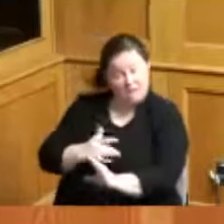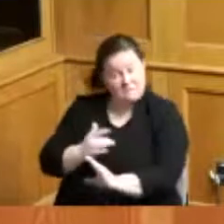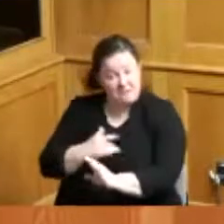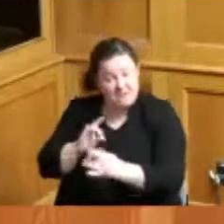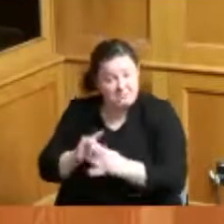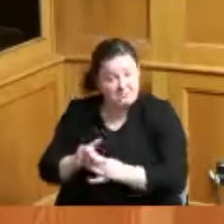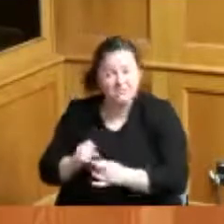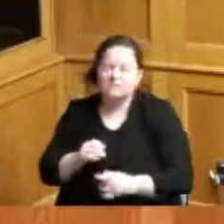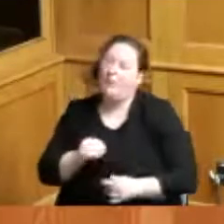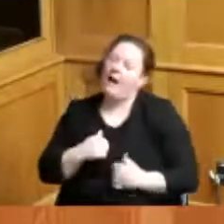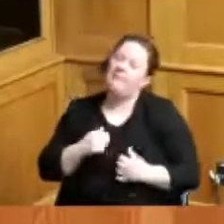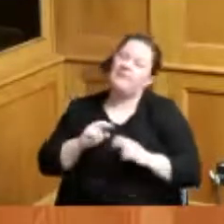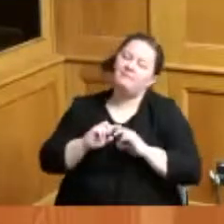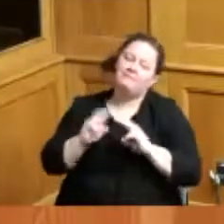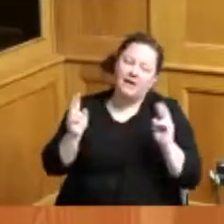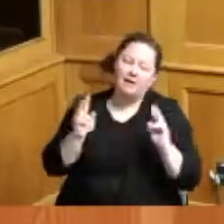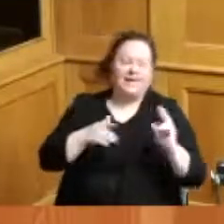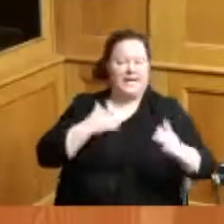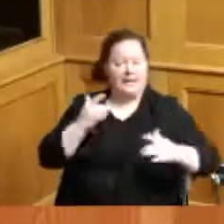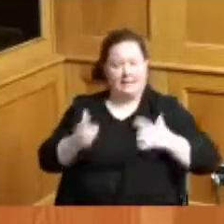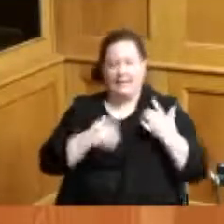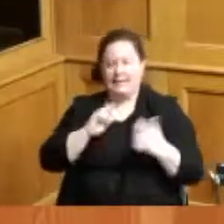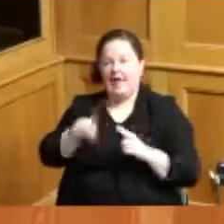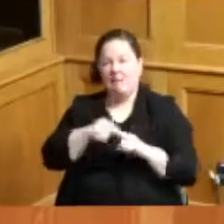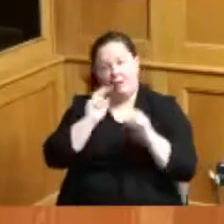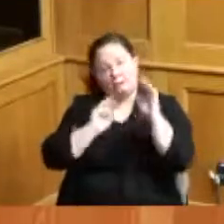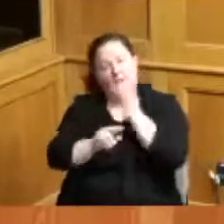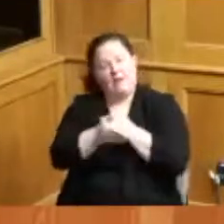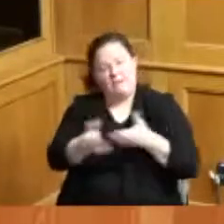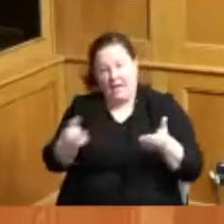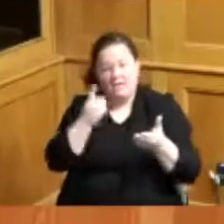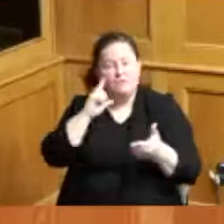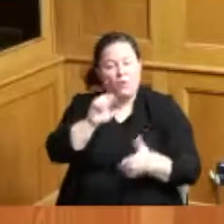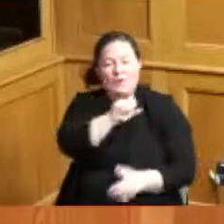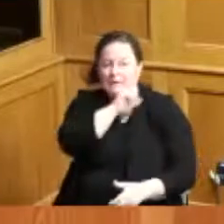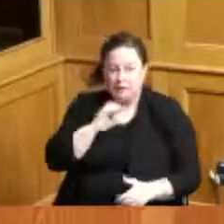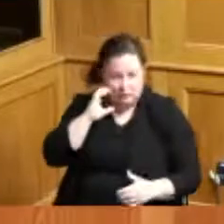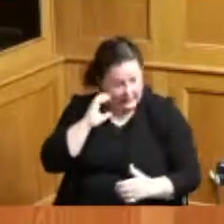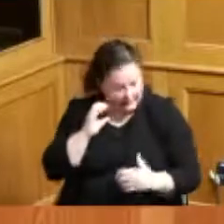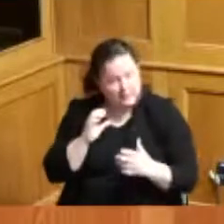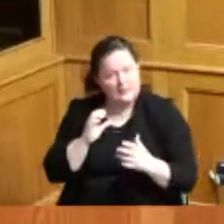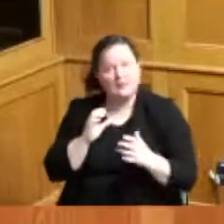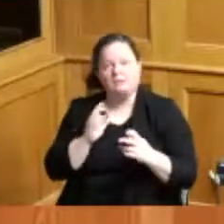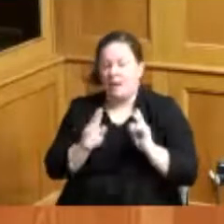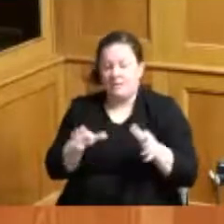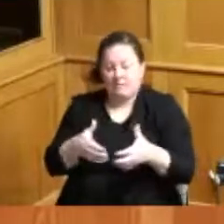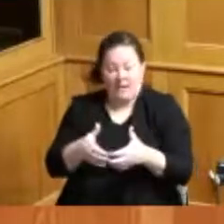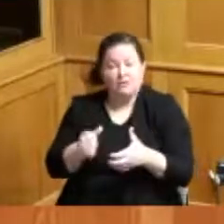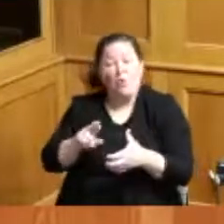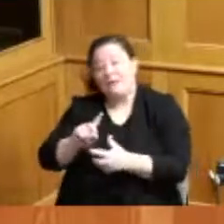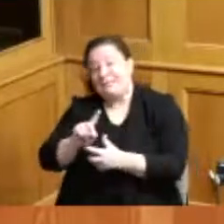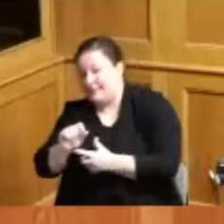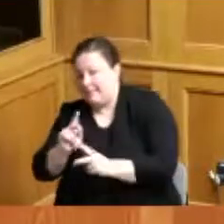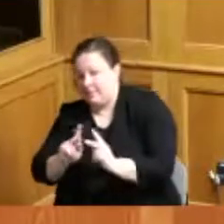that are going going to come forth for the senior citizen population or those that are disabled I